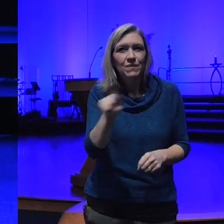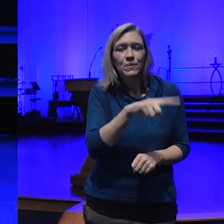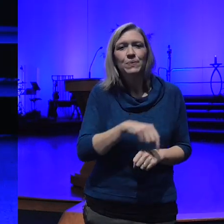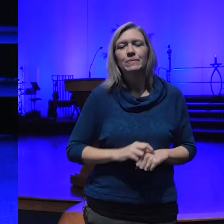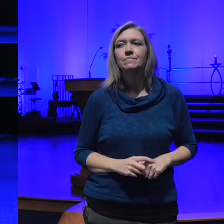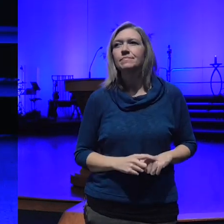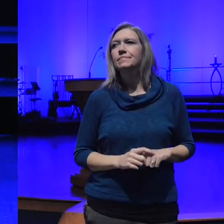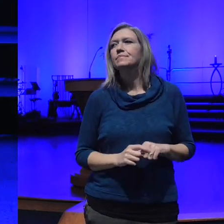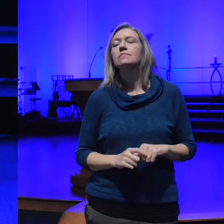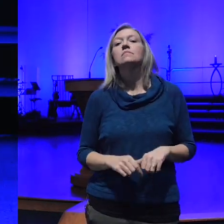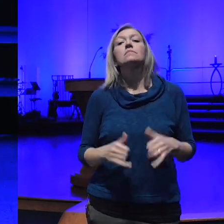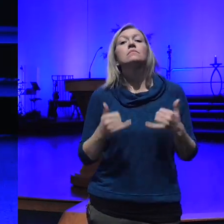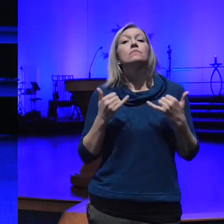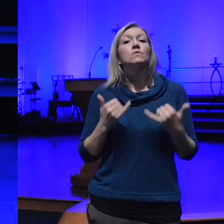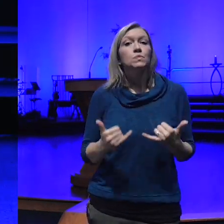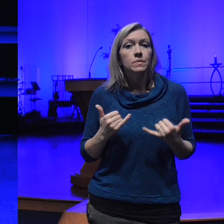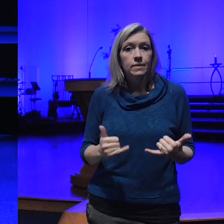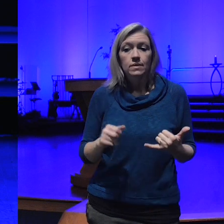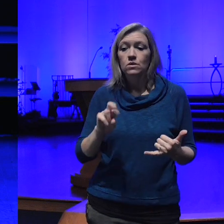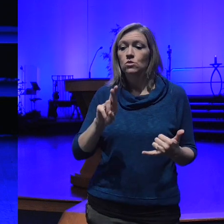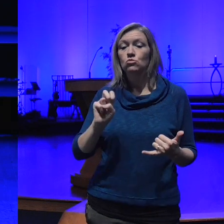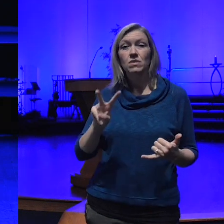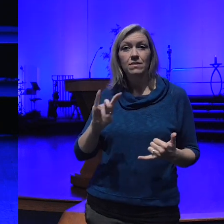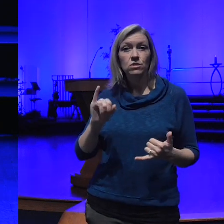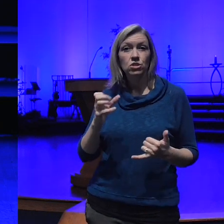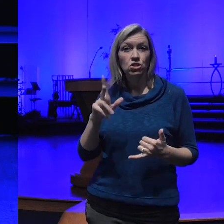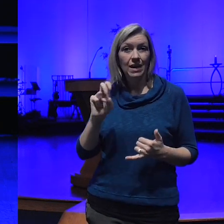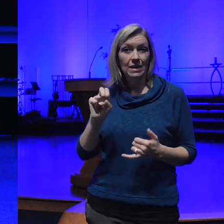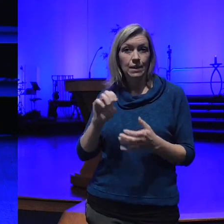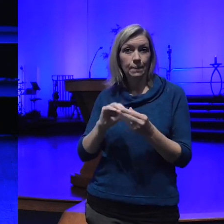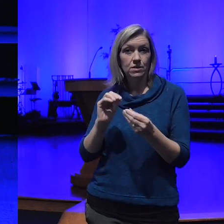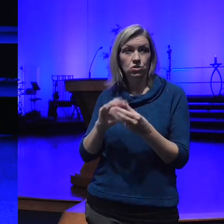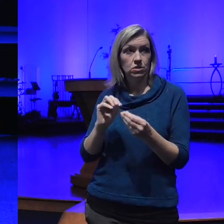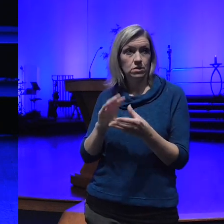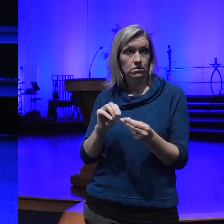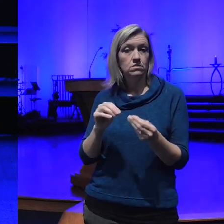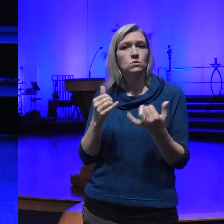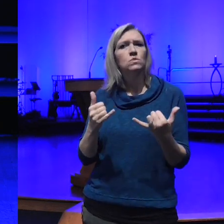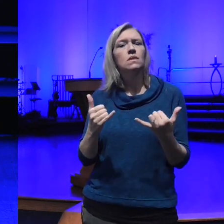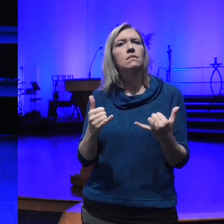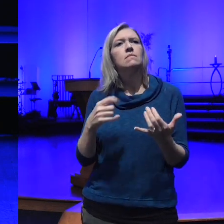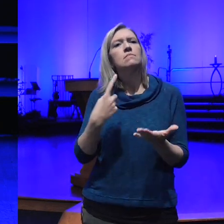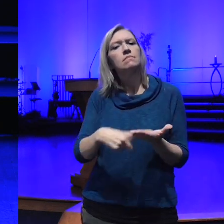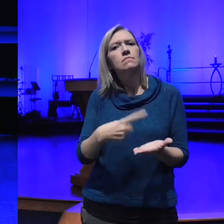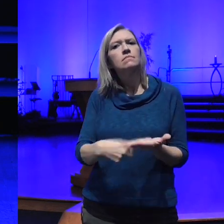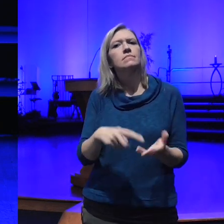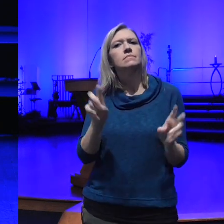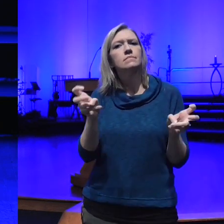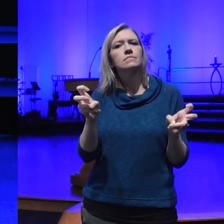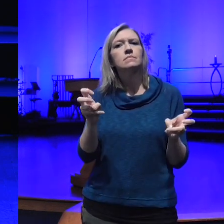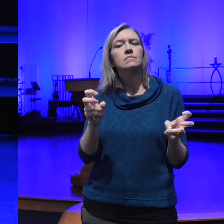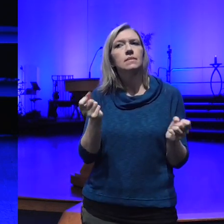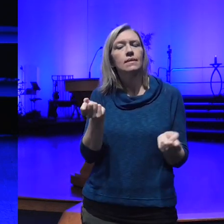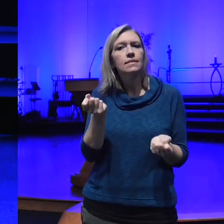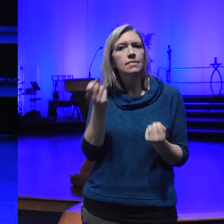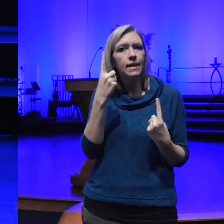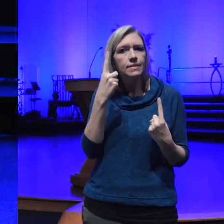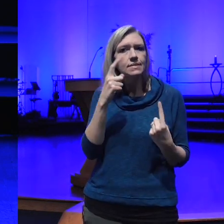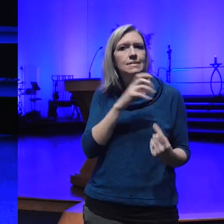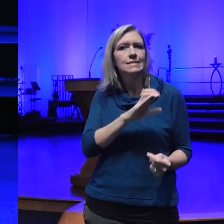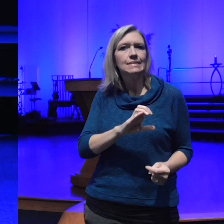are as Reverend Jackie mentioned talking about enlightened citizenry this is a phrase that I just